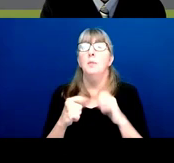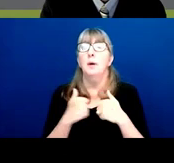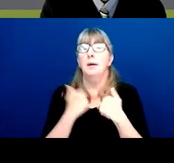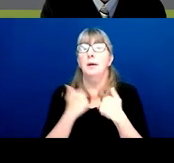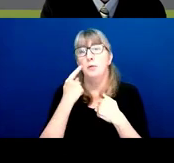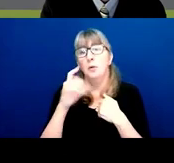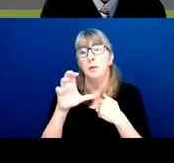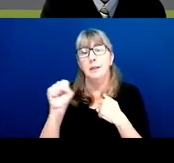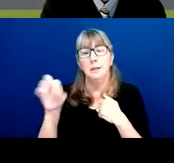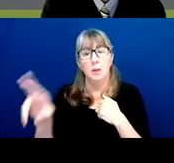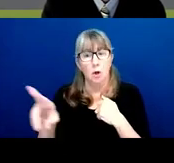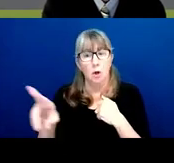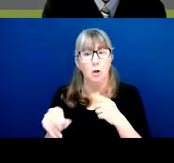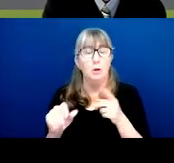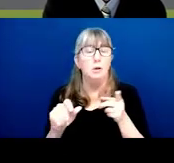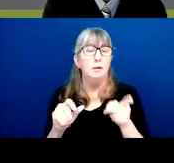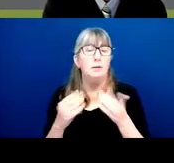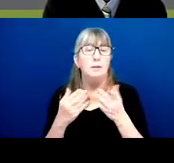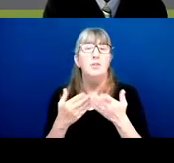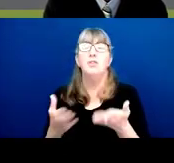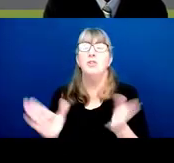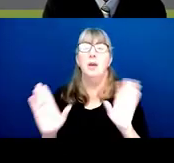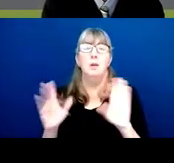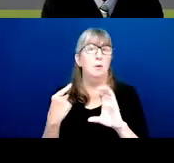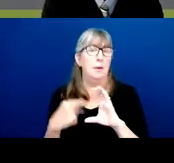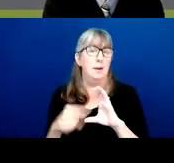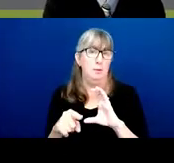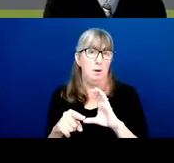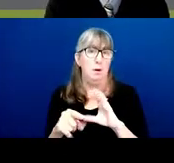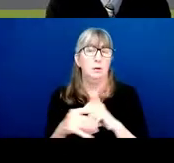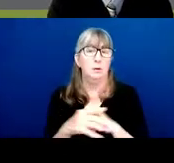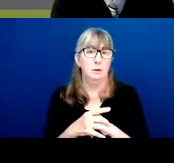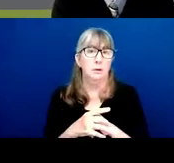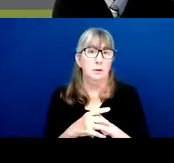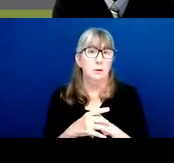That is a general mail box, but I can confirm that general mail box